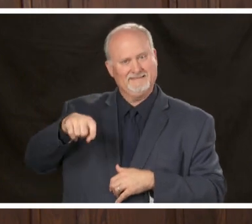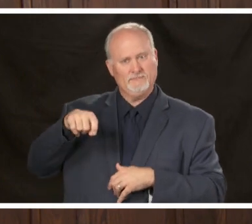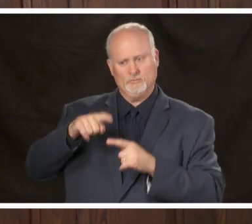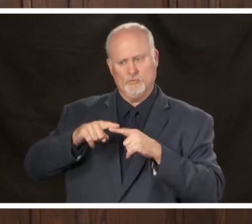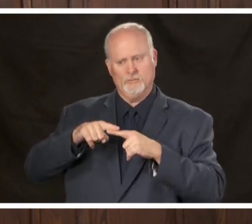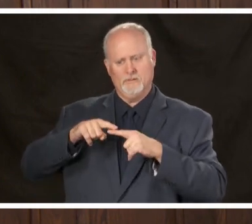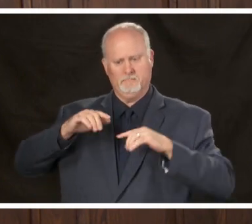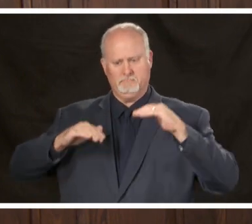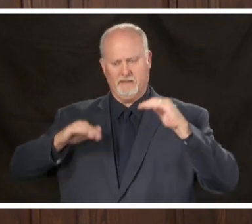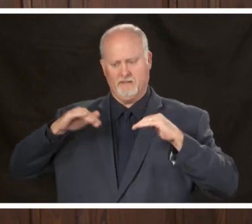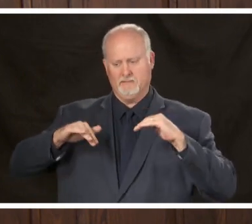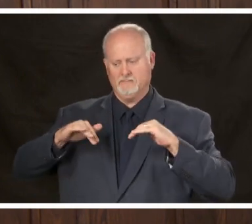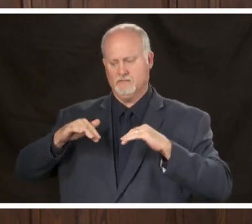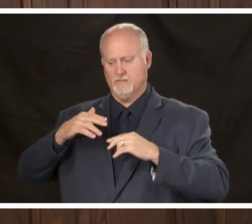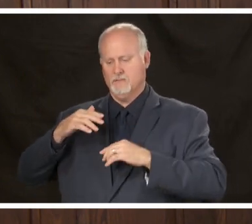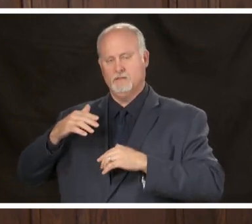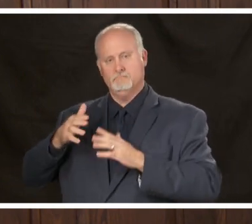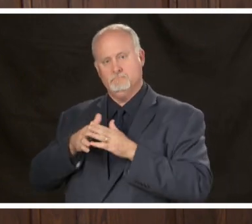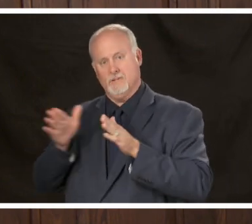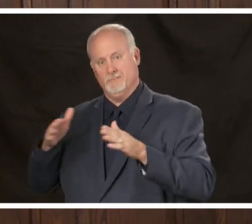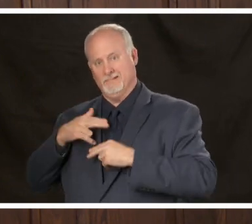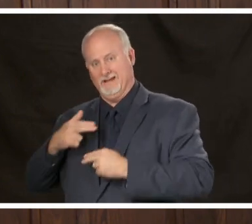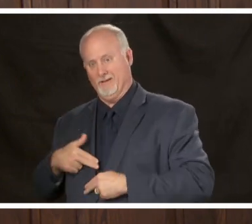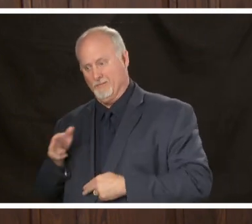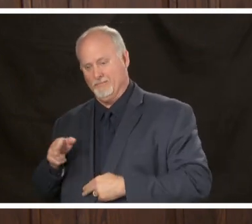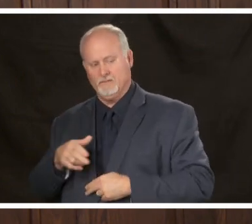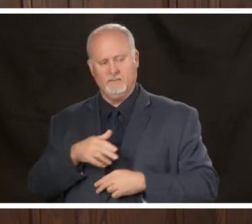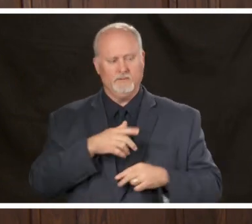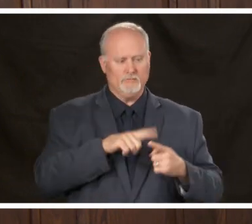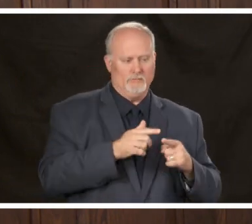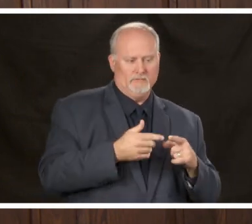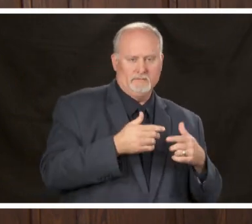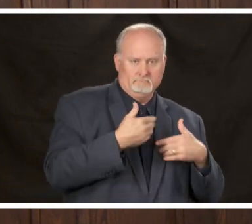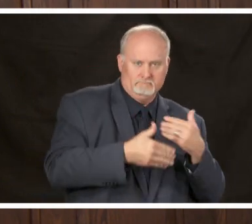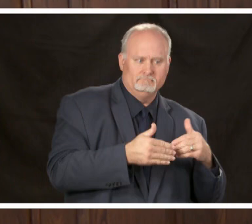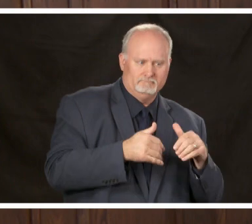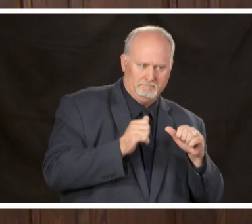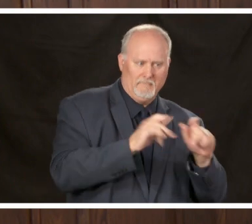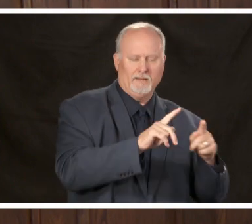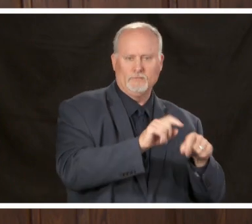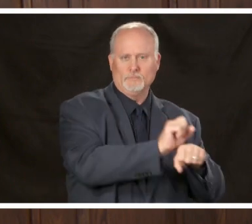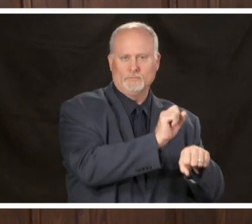public health and get our economy going again and put people back to work